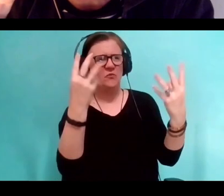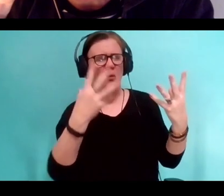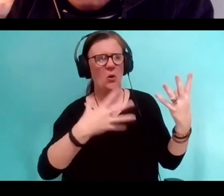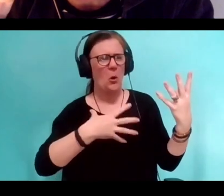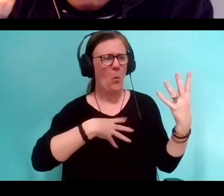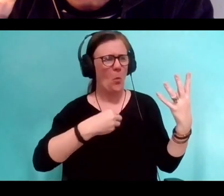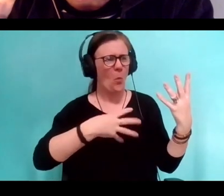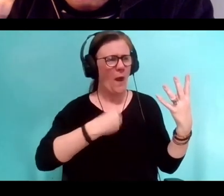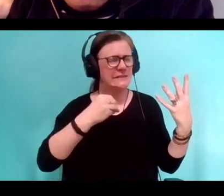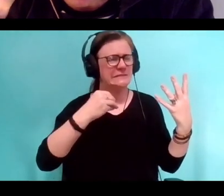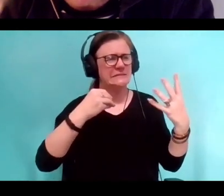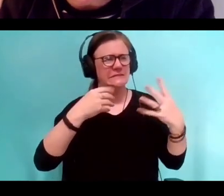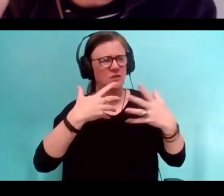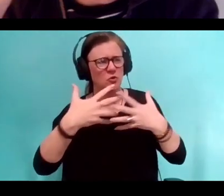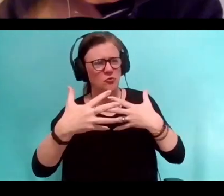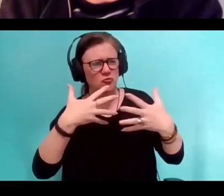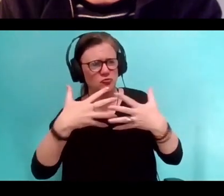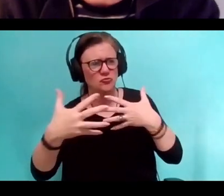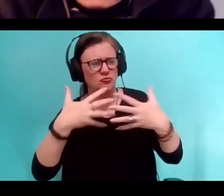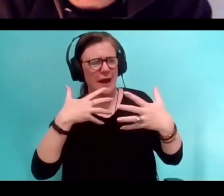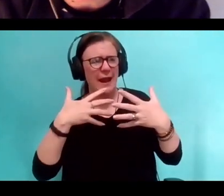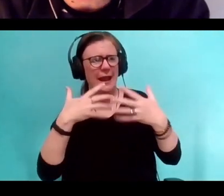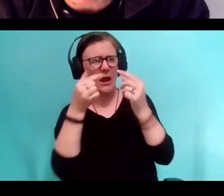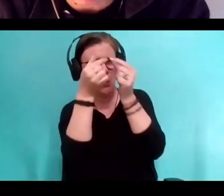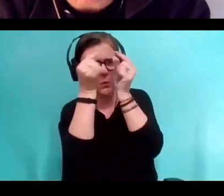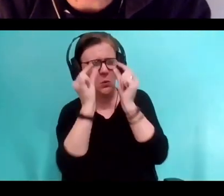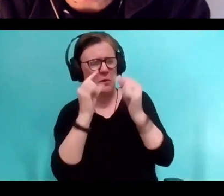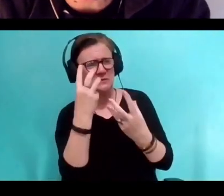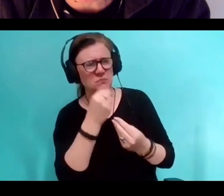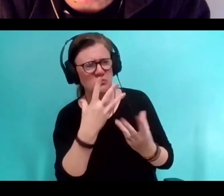with dark undertones below, extremely artistic.